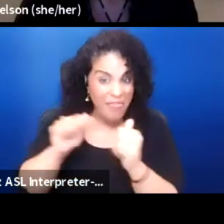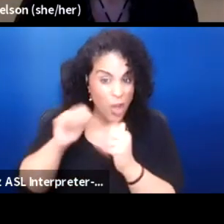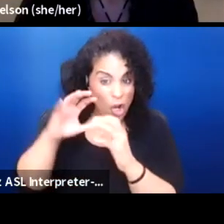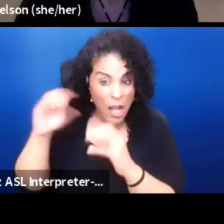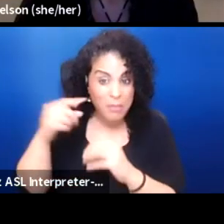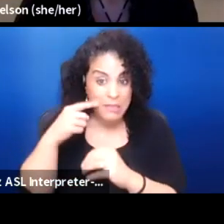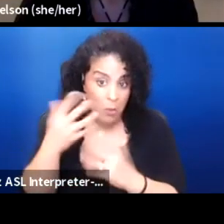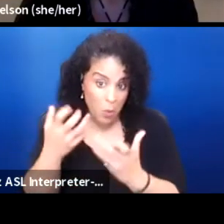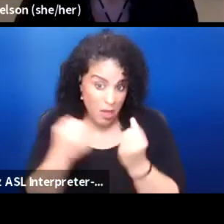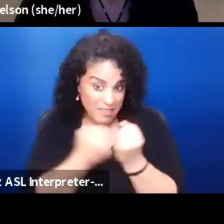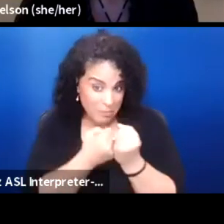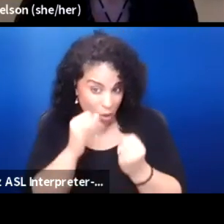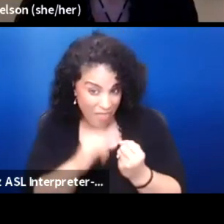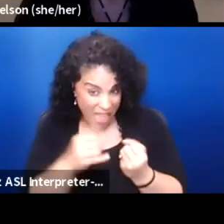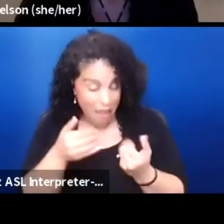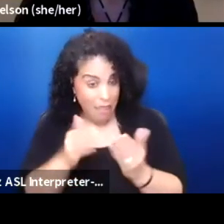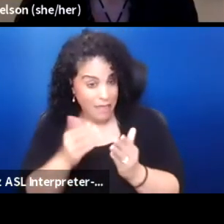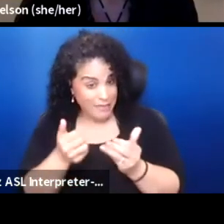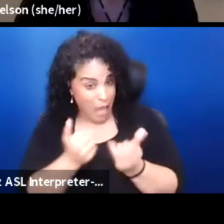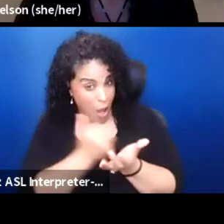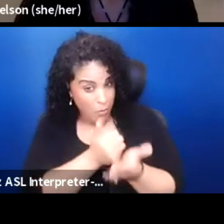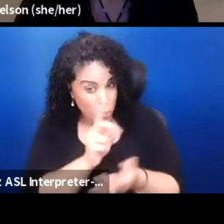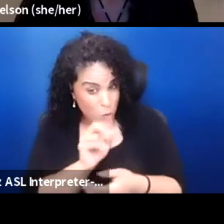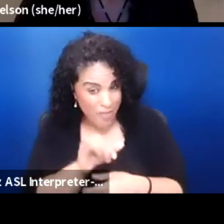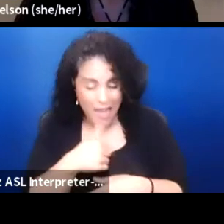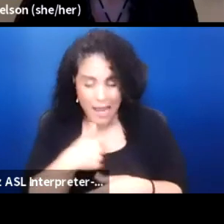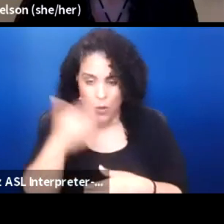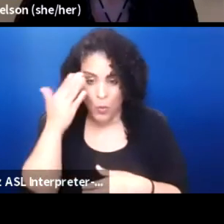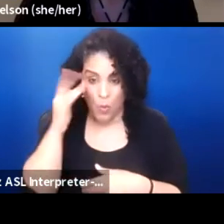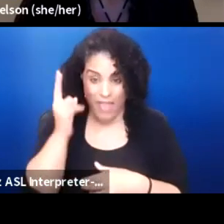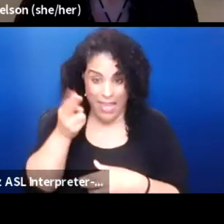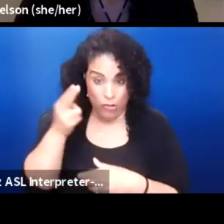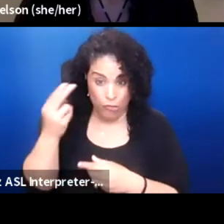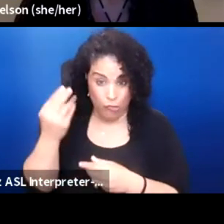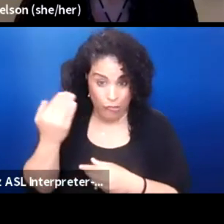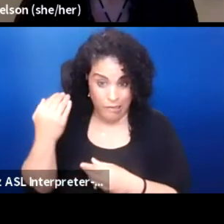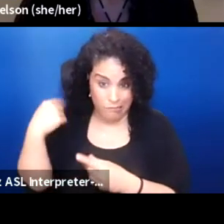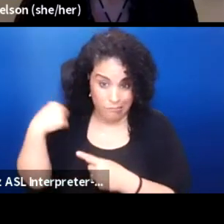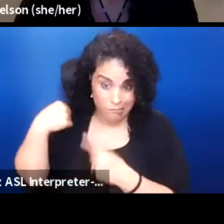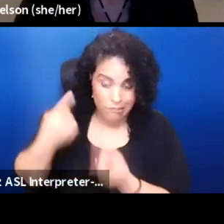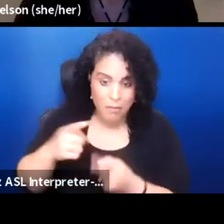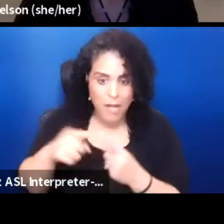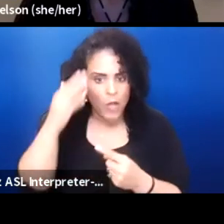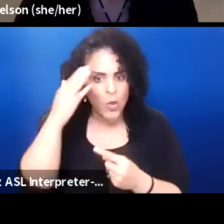So let us help you do that. I don't know the history of all that but I do know that I've seen the plays put on Lemy